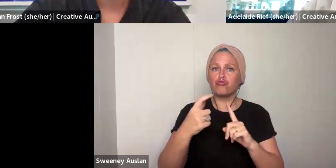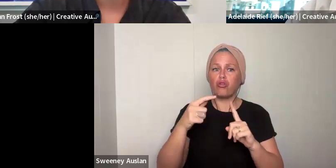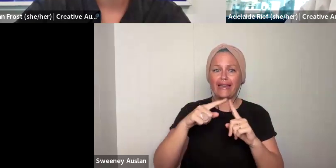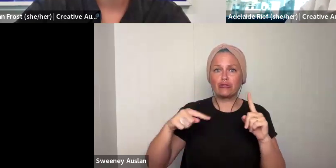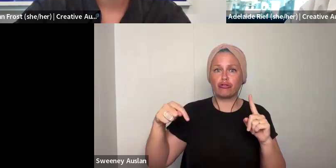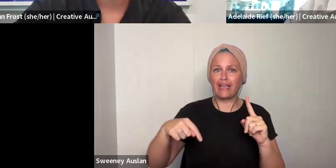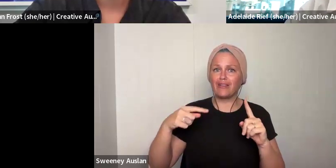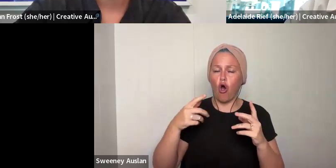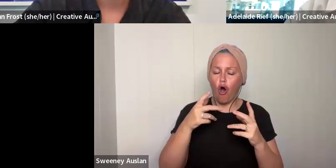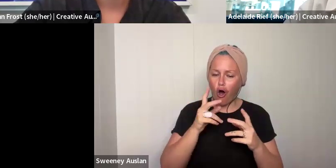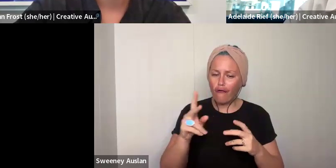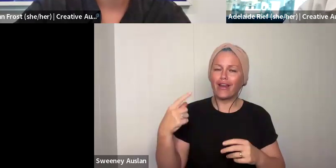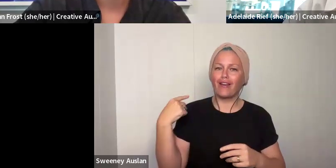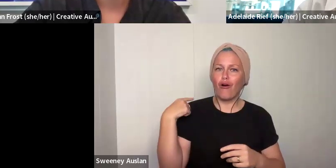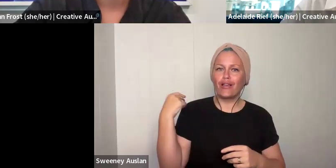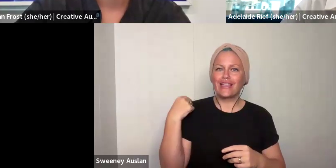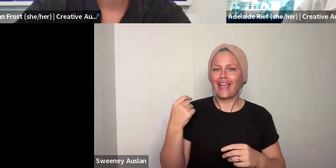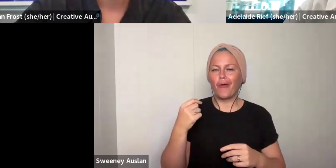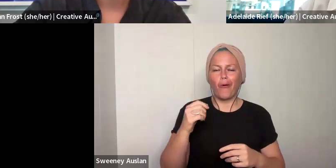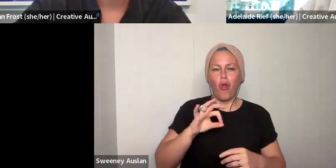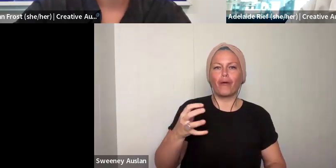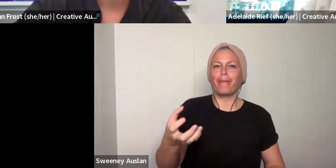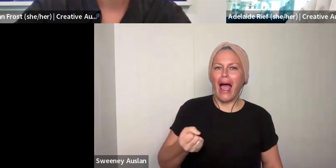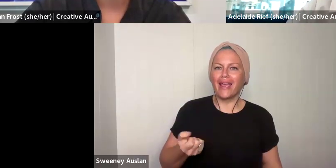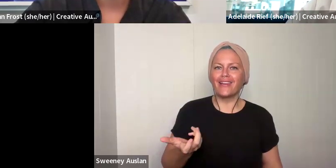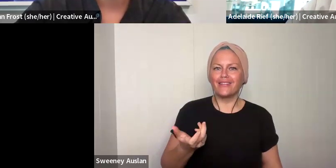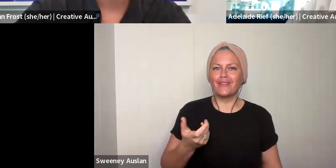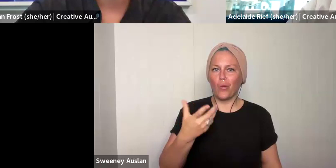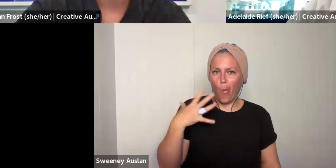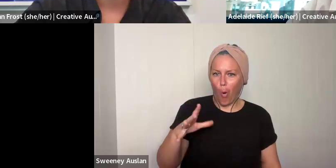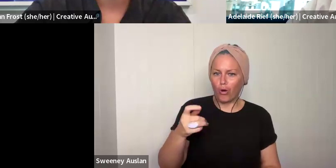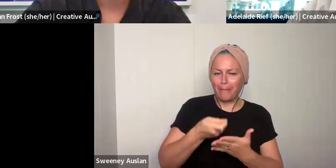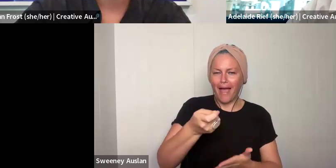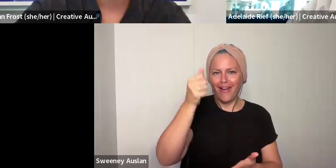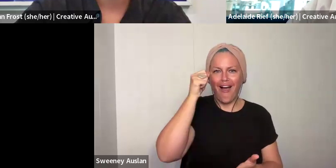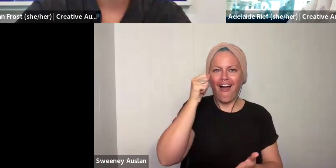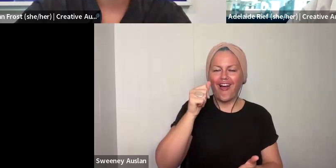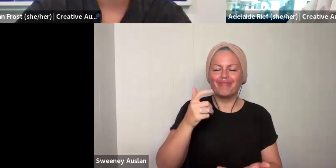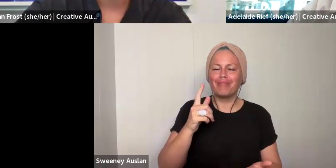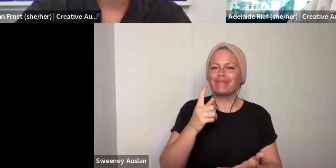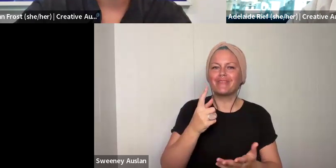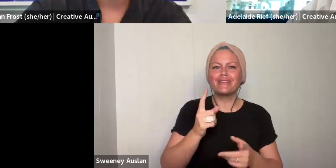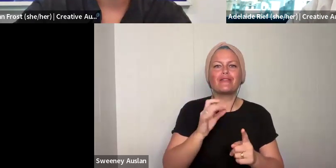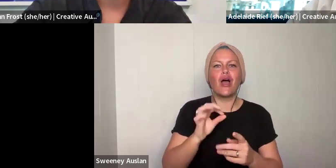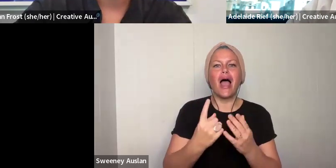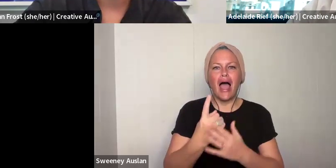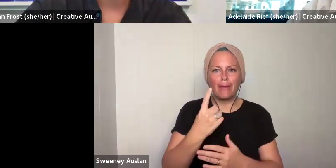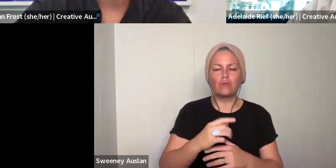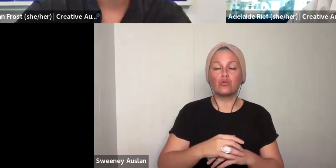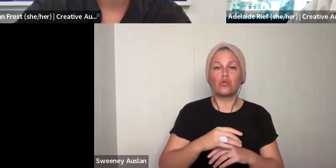We acknowledge a lot of the work that happens in the arts and cultural industries is often volunteer or sometimes just unpaid. I am sure